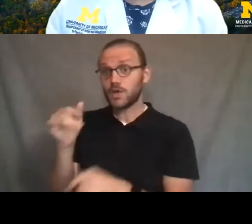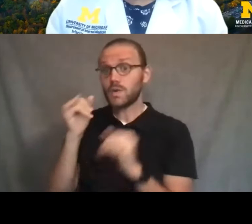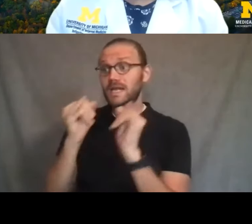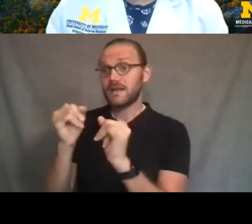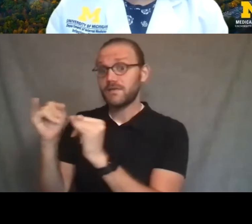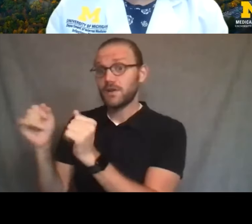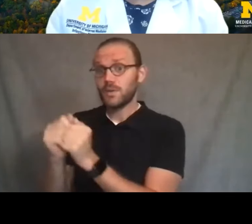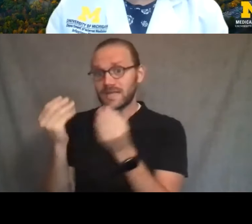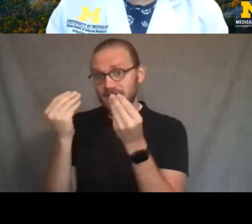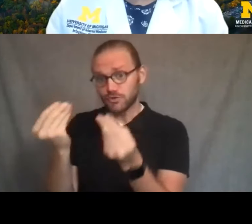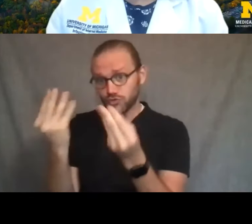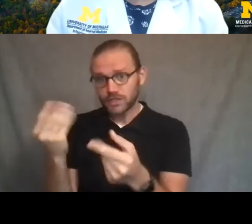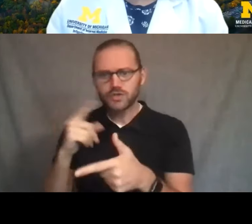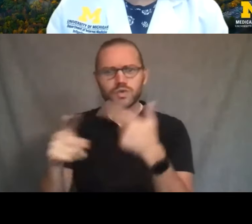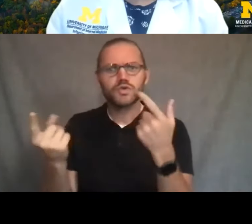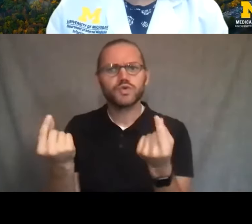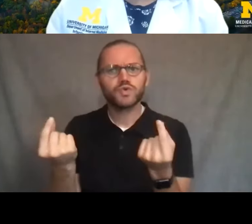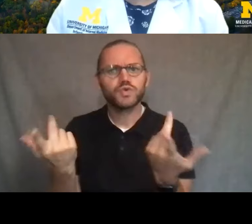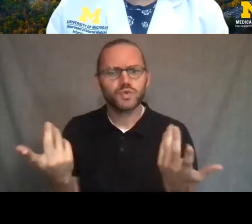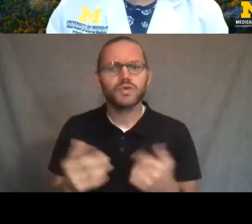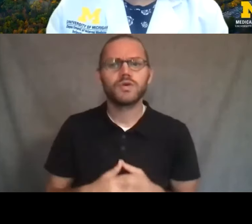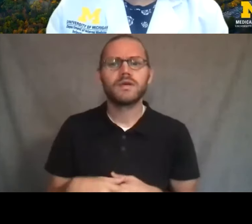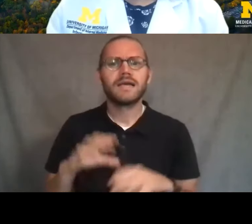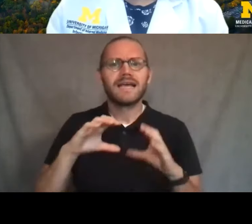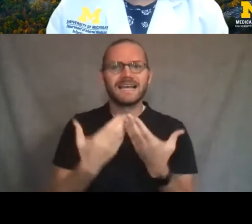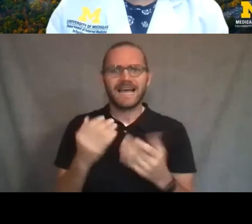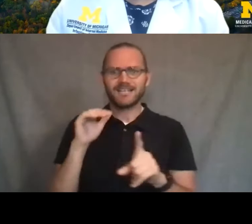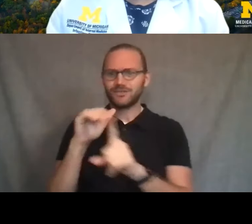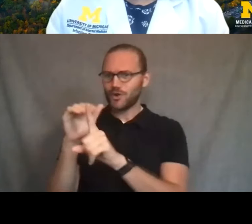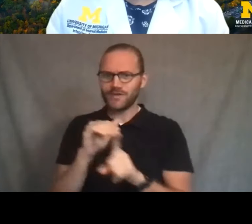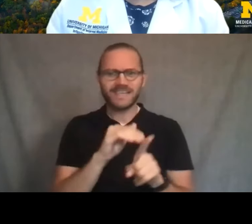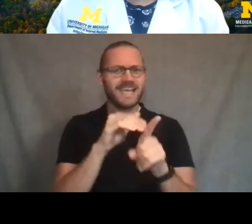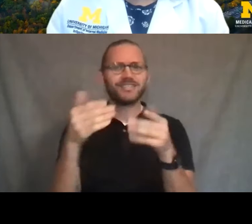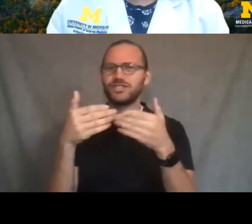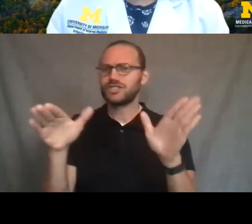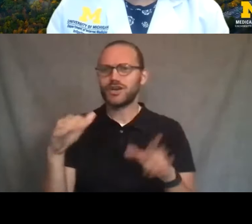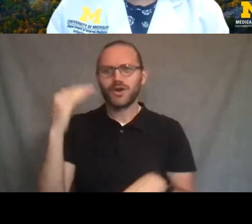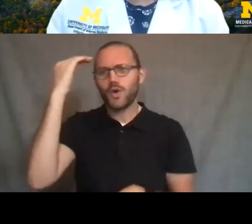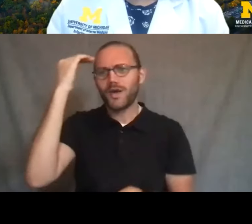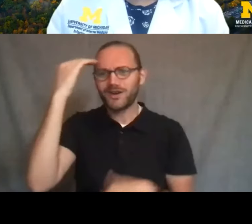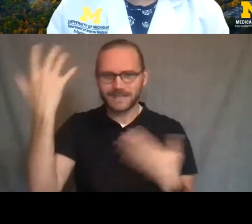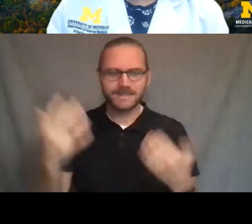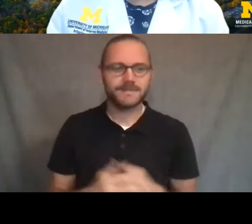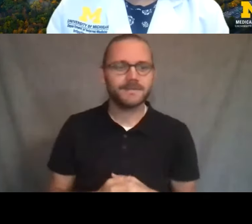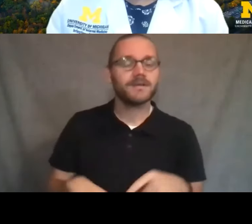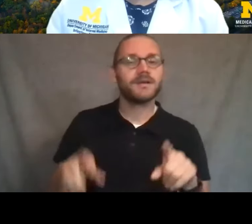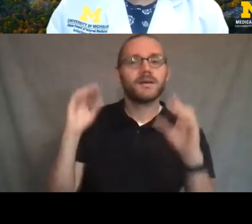with instructions about what to do. The class notifications are general information for awareness. Yup, you know what I've been doing personally,